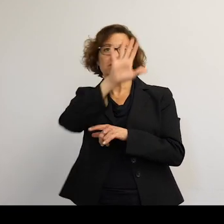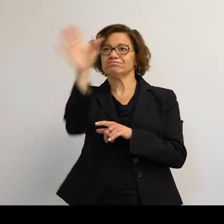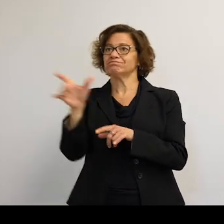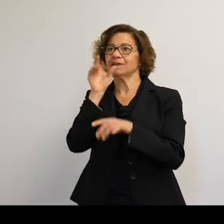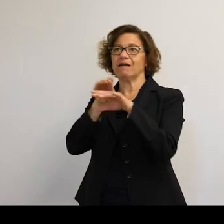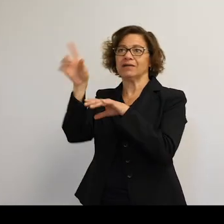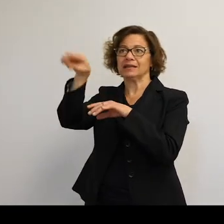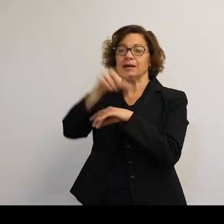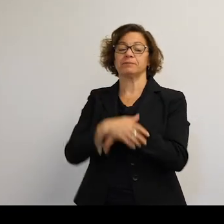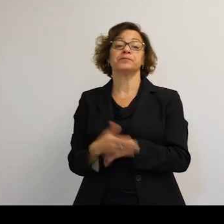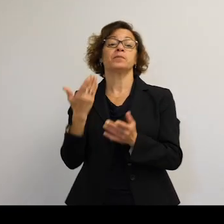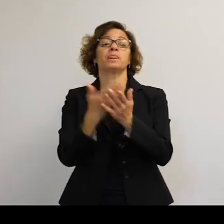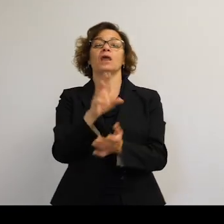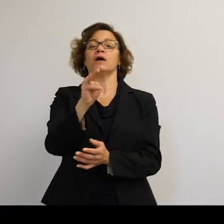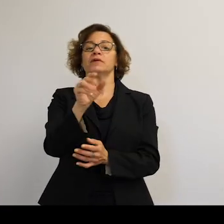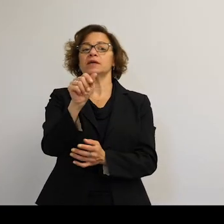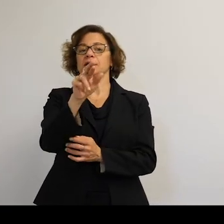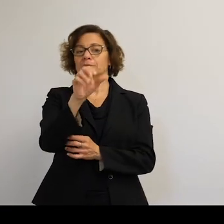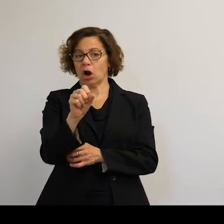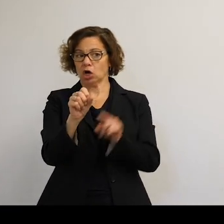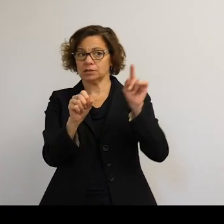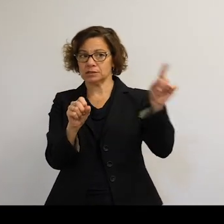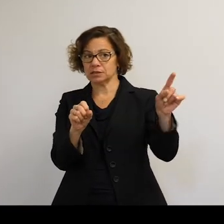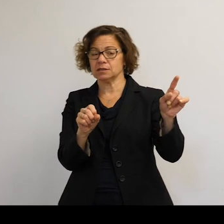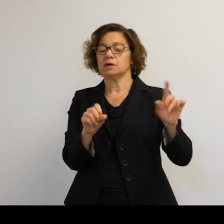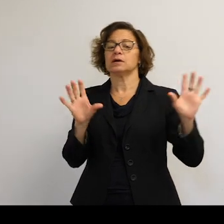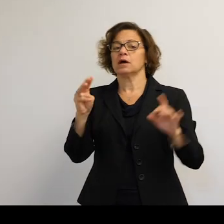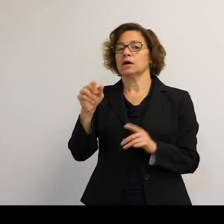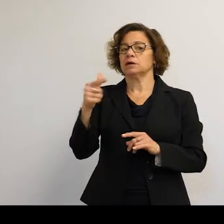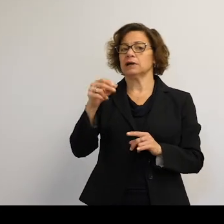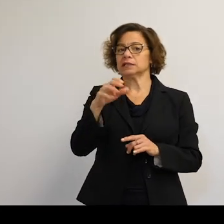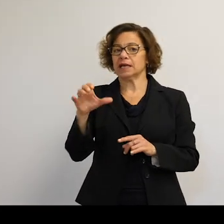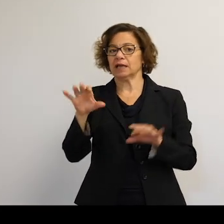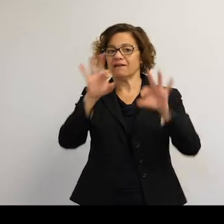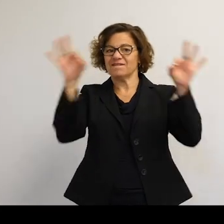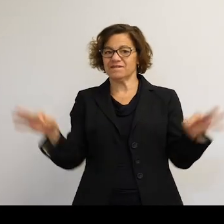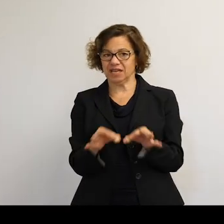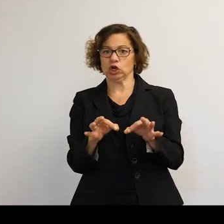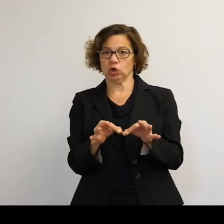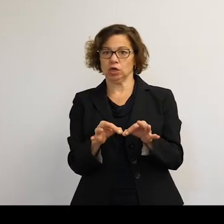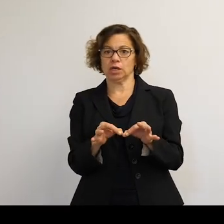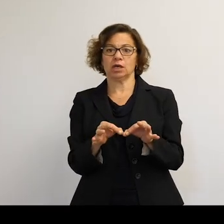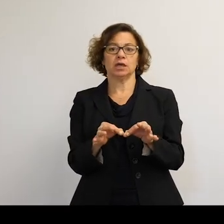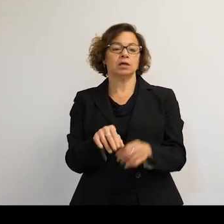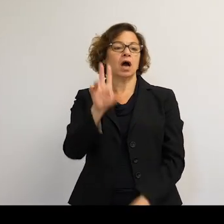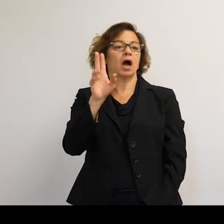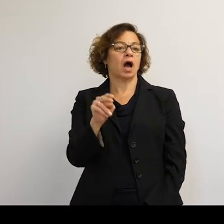Going to Mars away from the very magnetic field is an unsung hero of Earth.